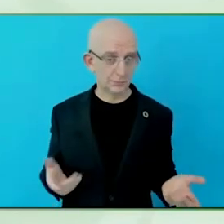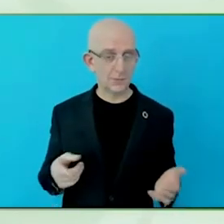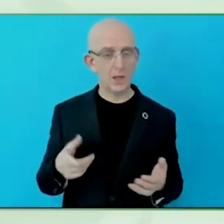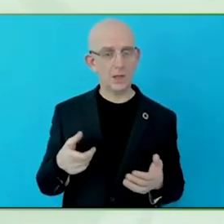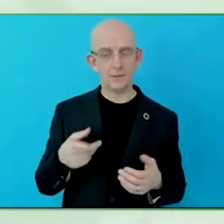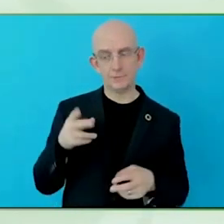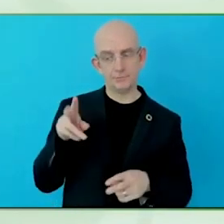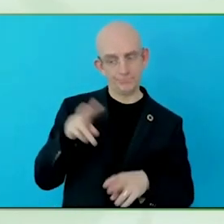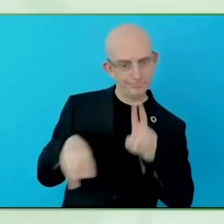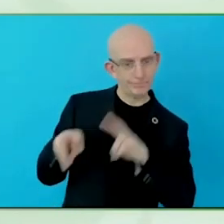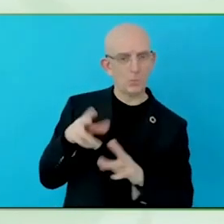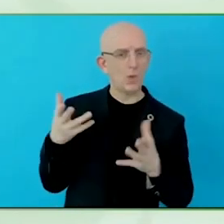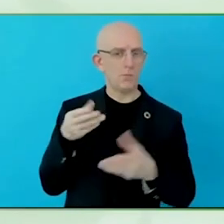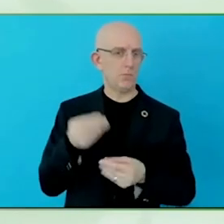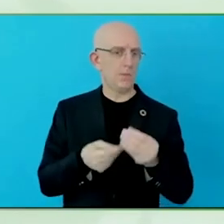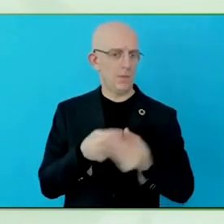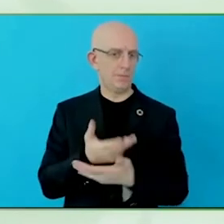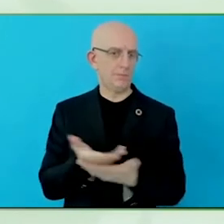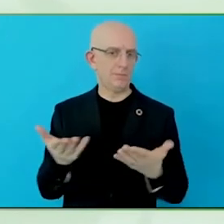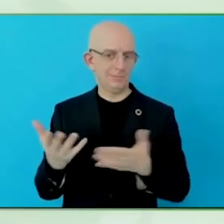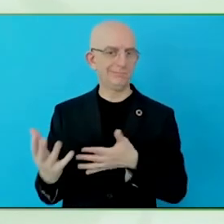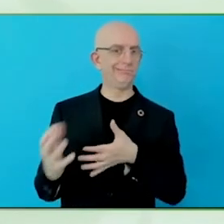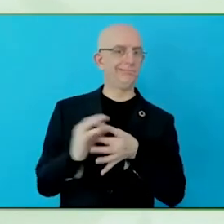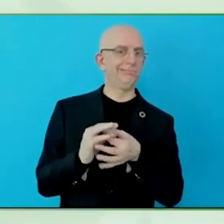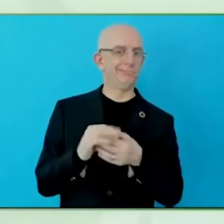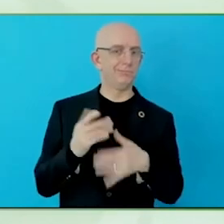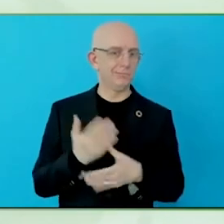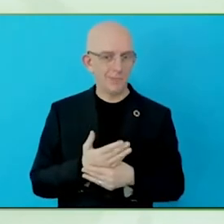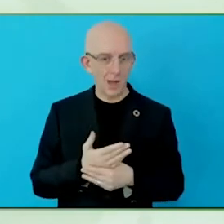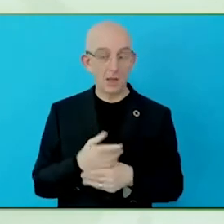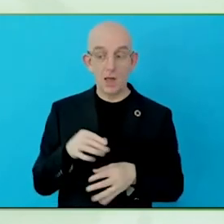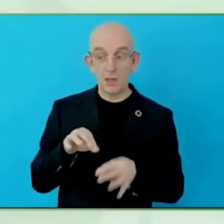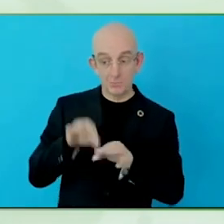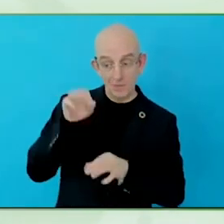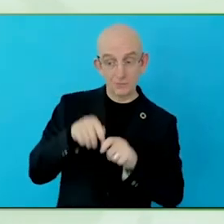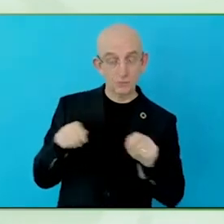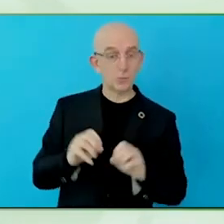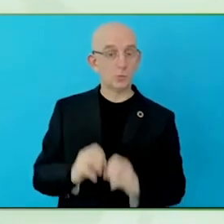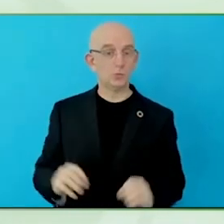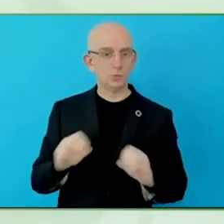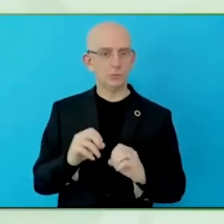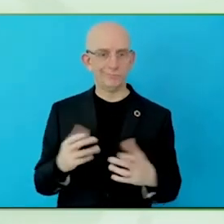I'm really excited about what we are doing inaccessibility at Scotiabank.